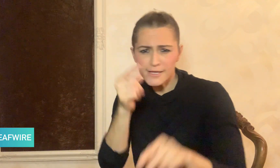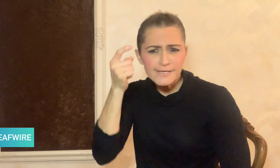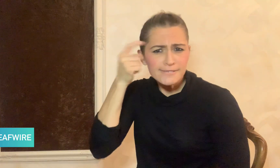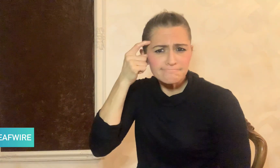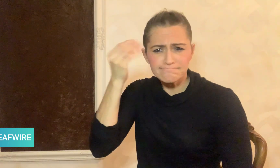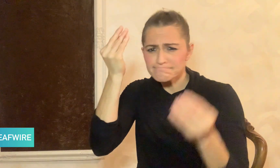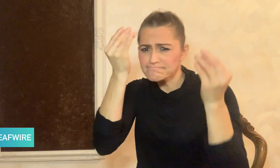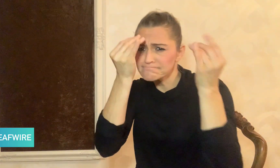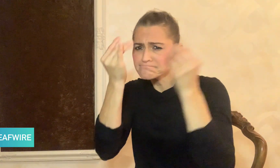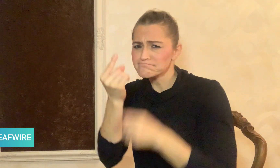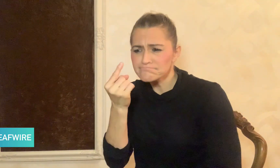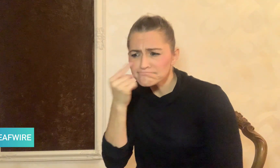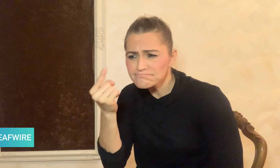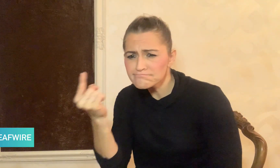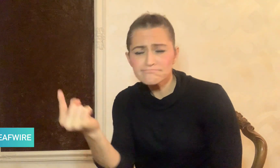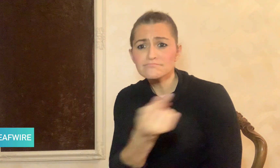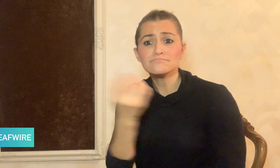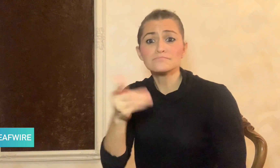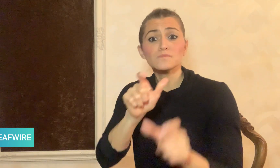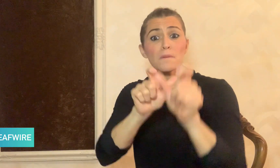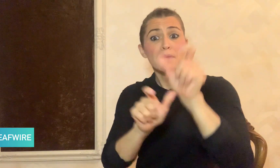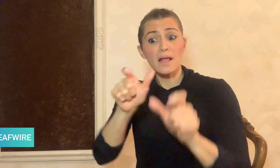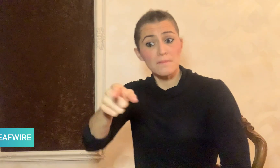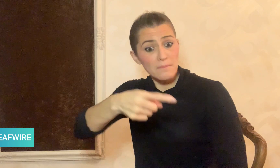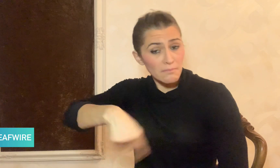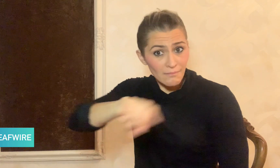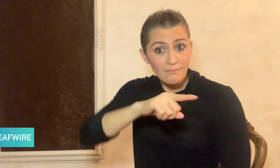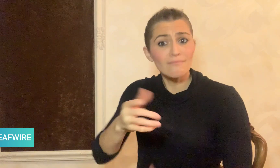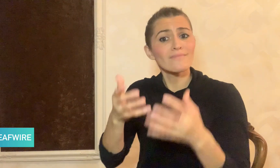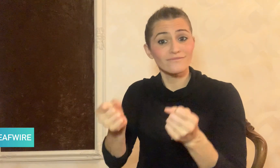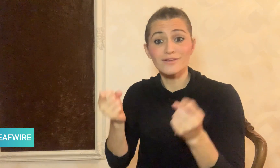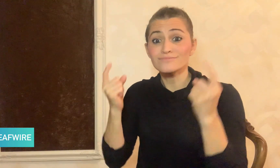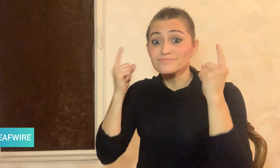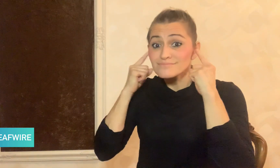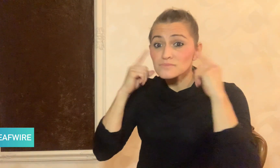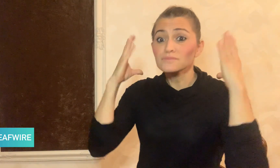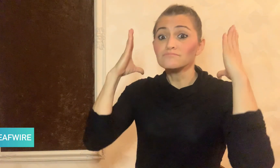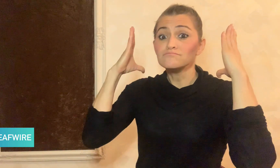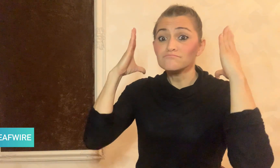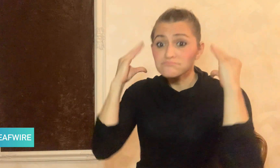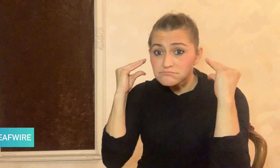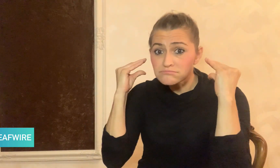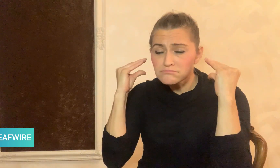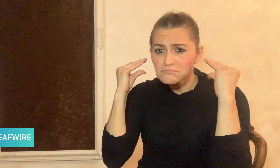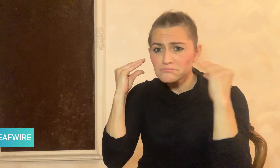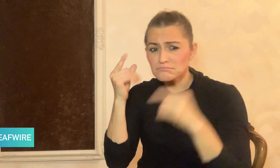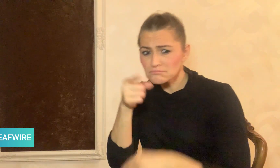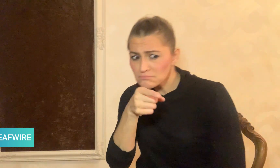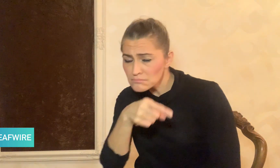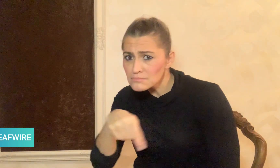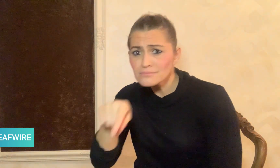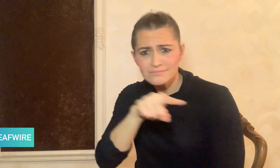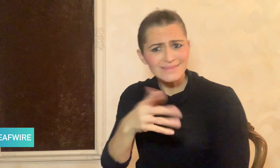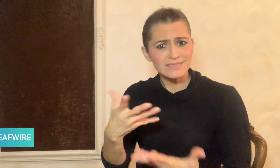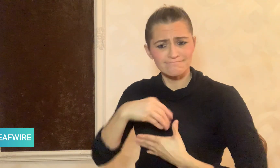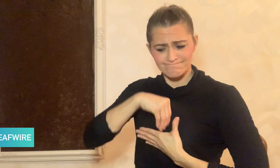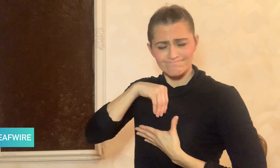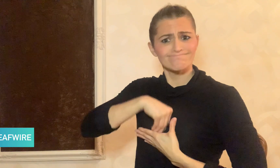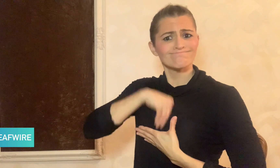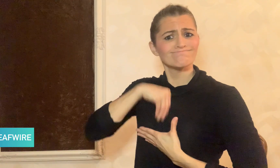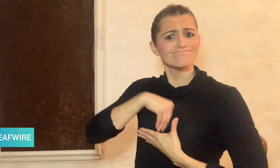consideration that people with hearing loss need their